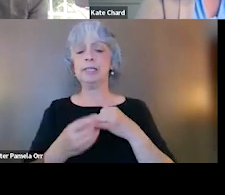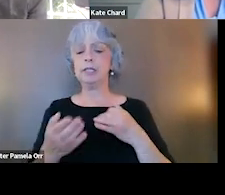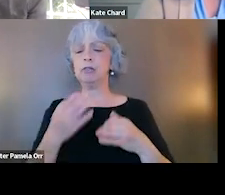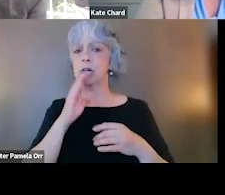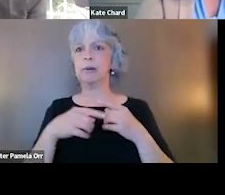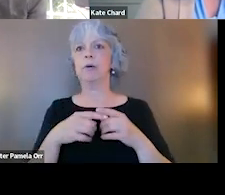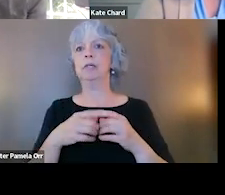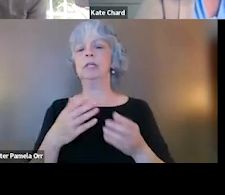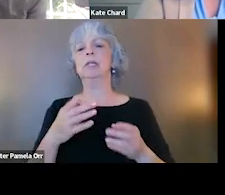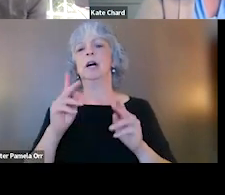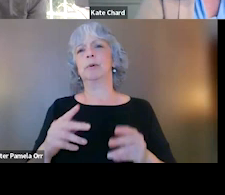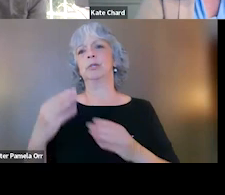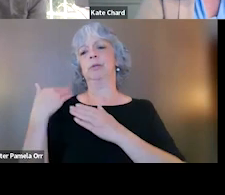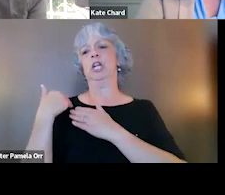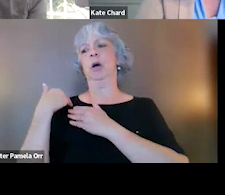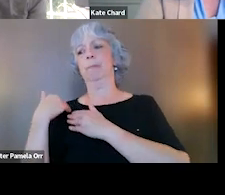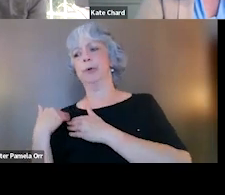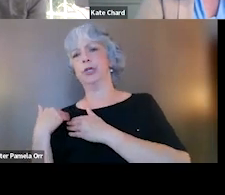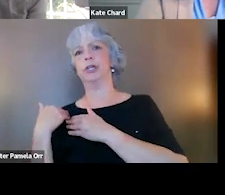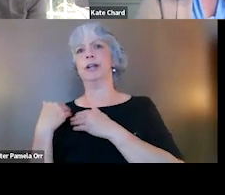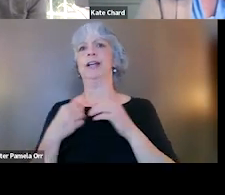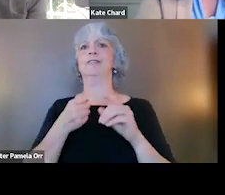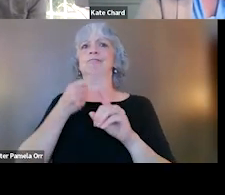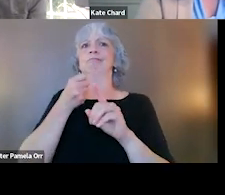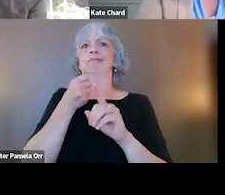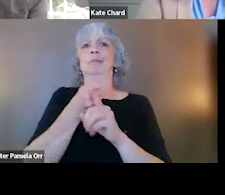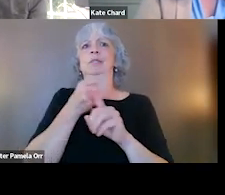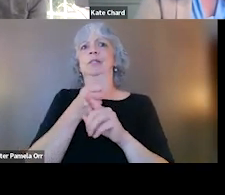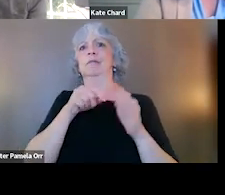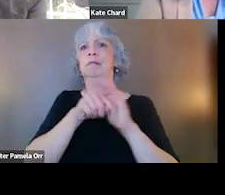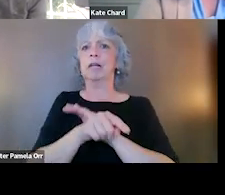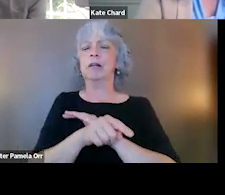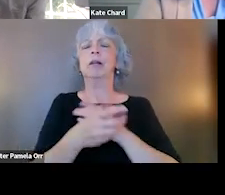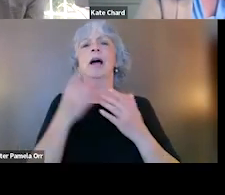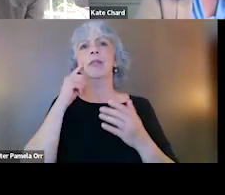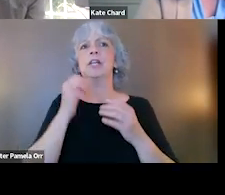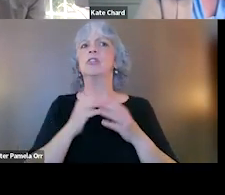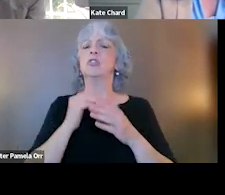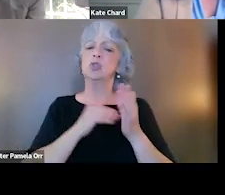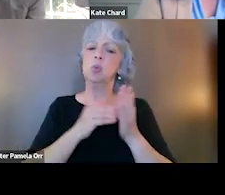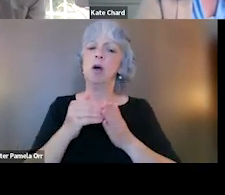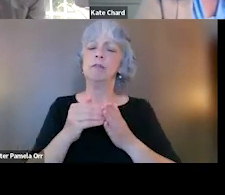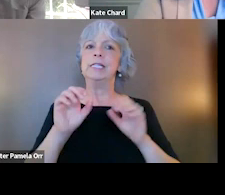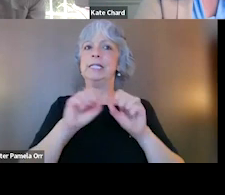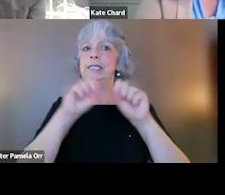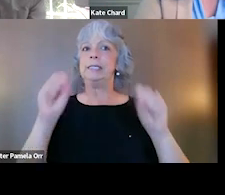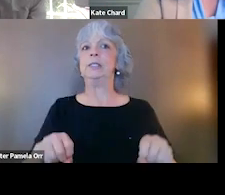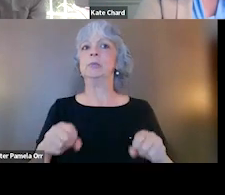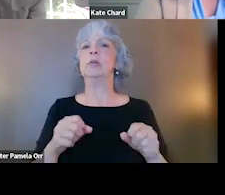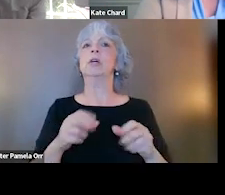and the suicide risk just really struck me because I think unfortunately all too often the systems can respond to individuals